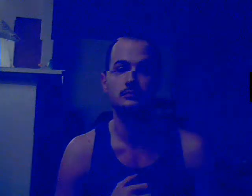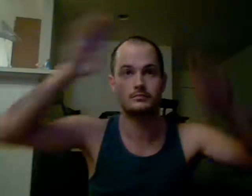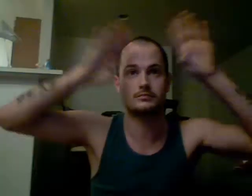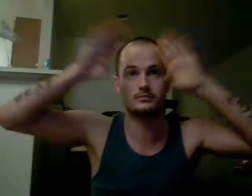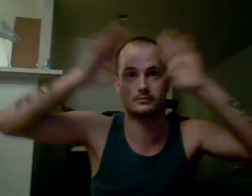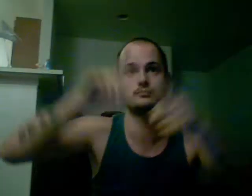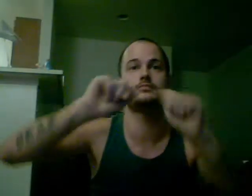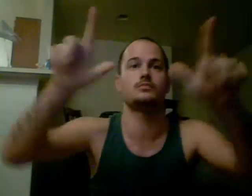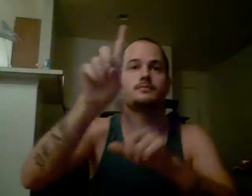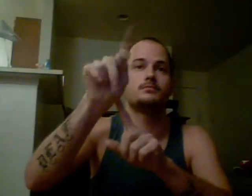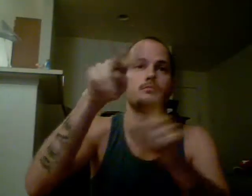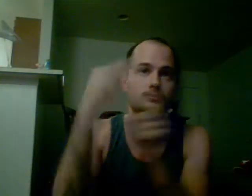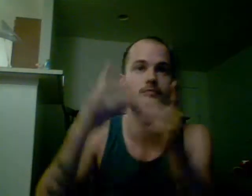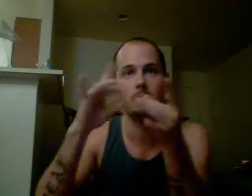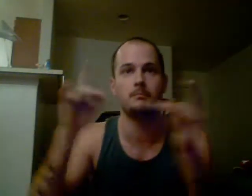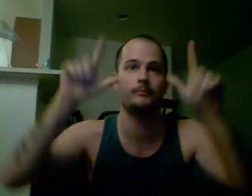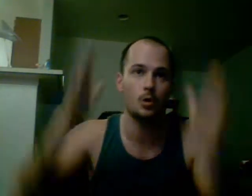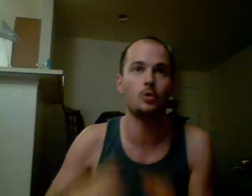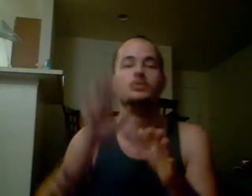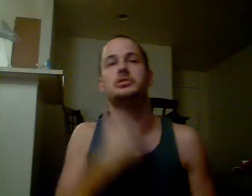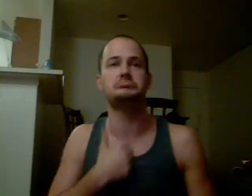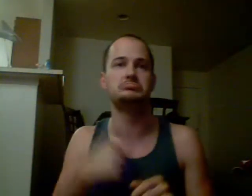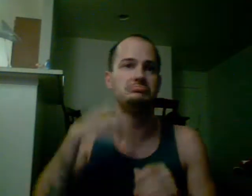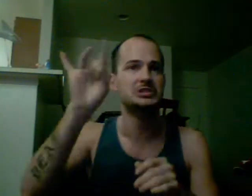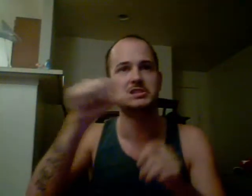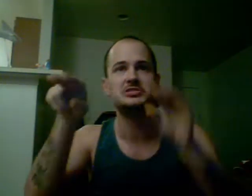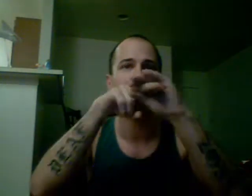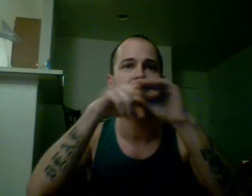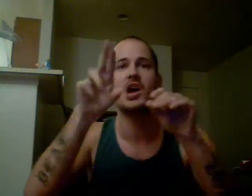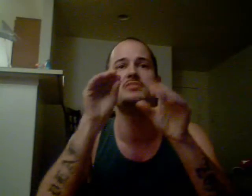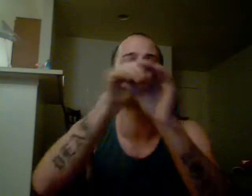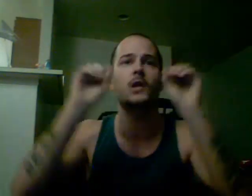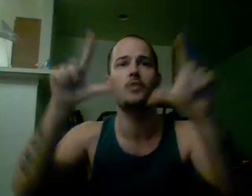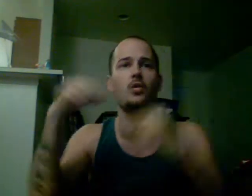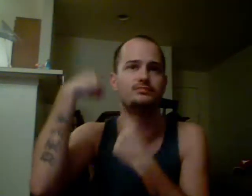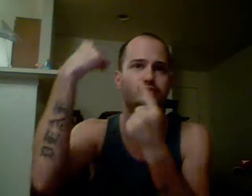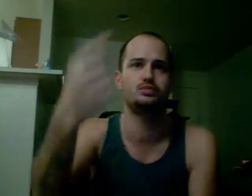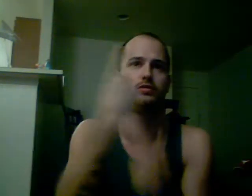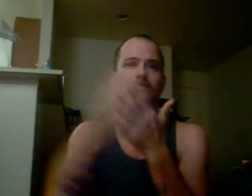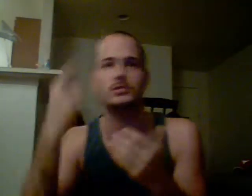Hello, Hello to all DVTV Viewer, commenter and Vloggers sorry that i didnt make any new or put Vlogs since 1 week..